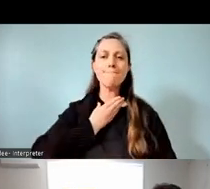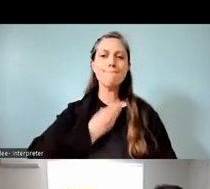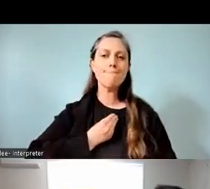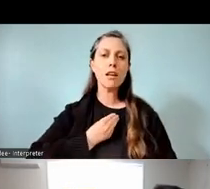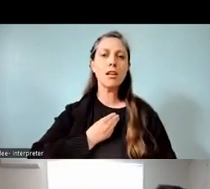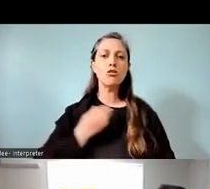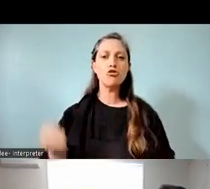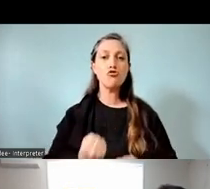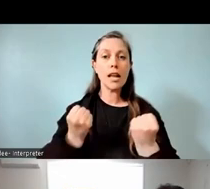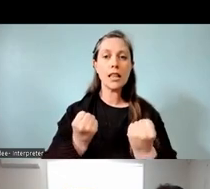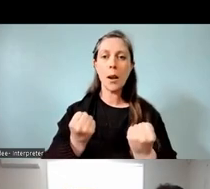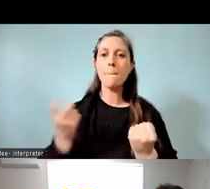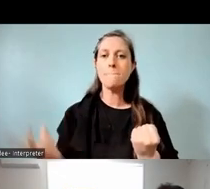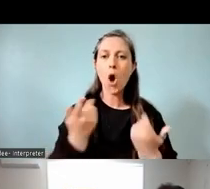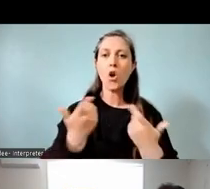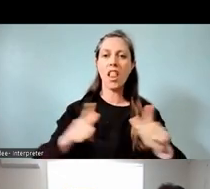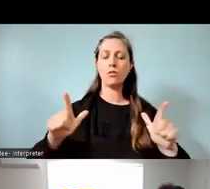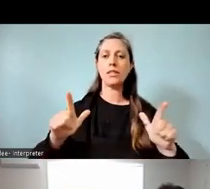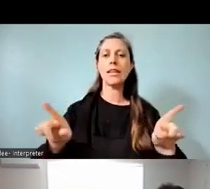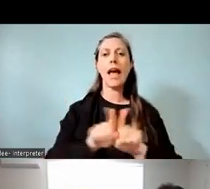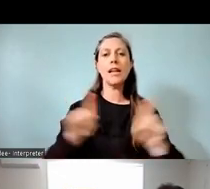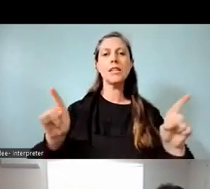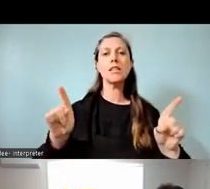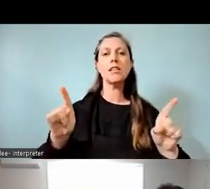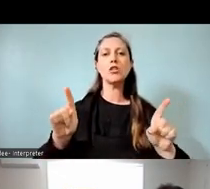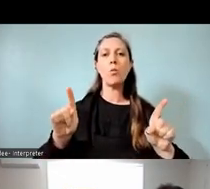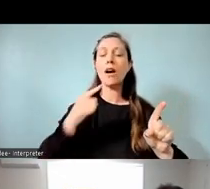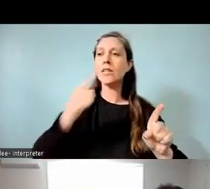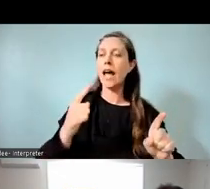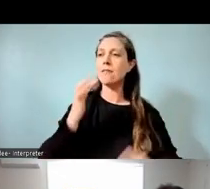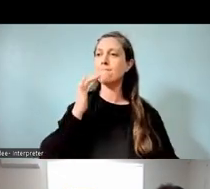in both languages and to uphold their Reo Pākehā fluency